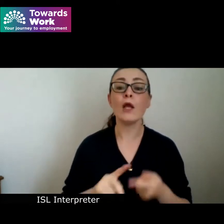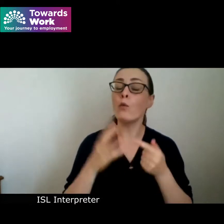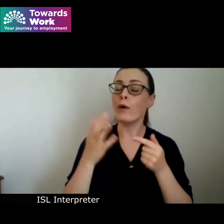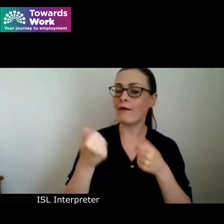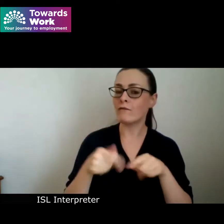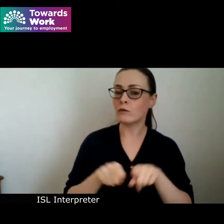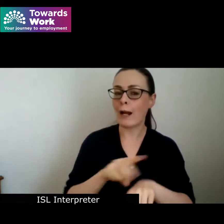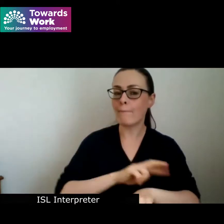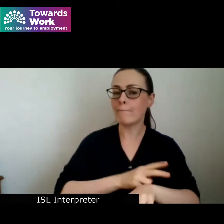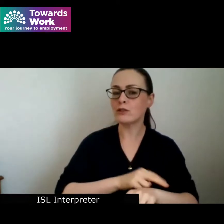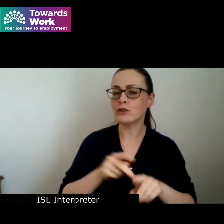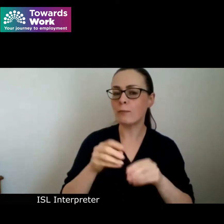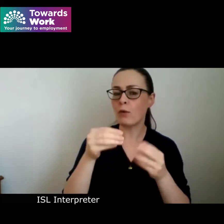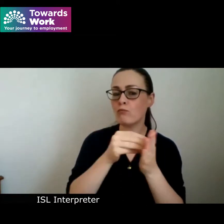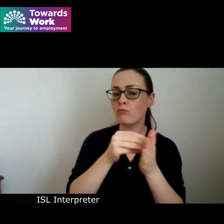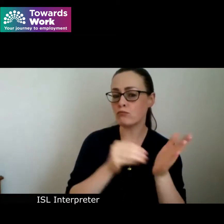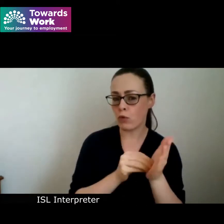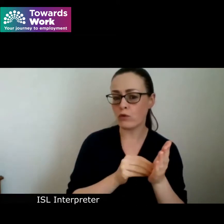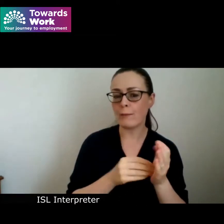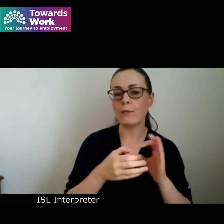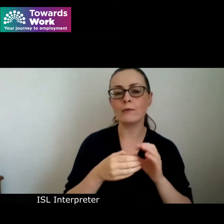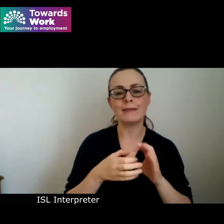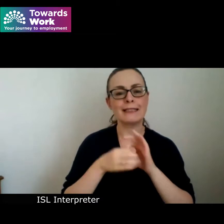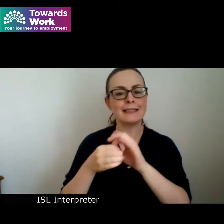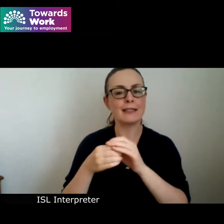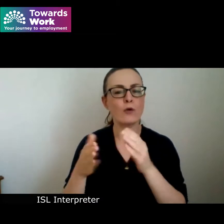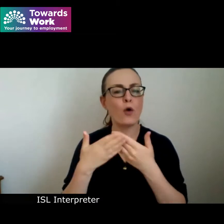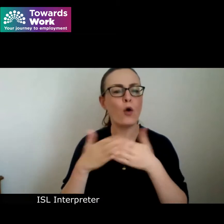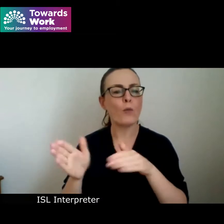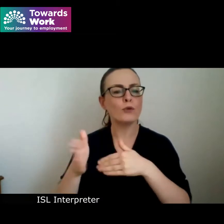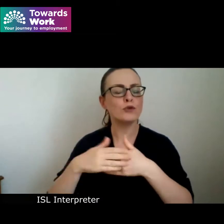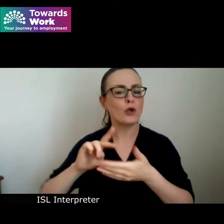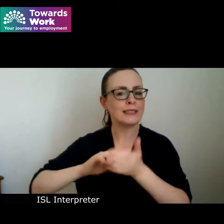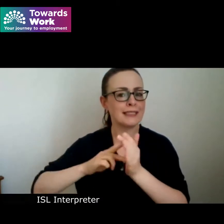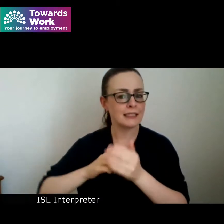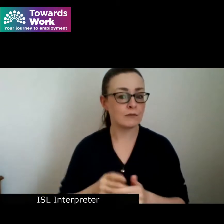partnership with the Open Doors Initiative we have mentors signed up from across a